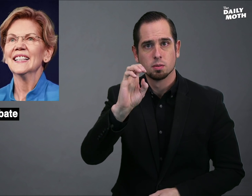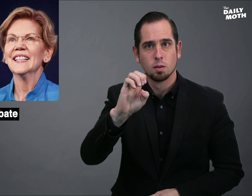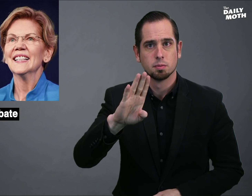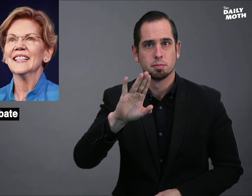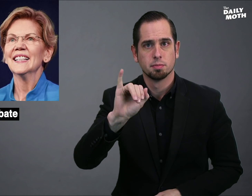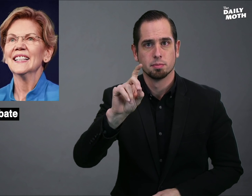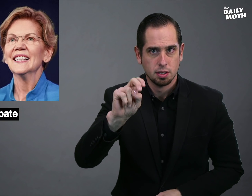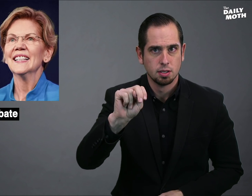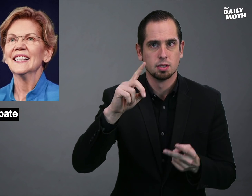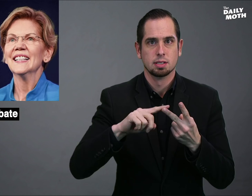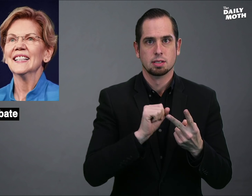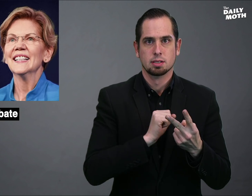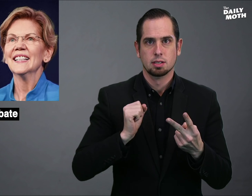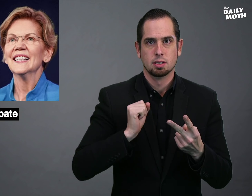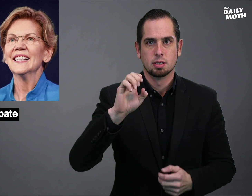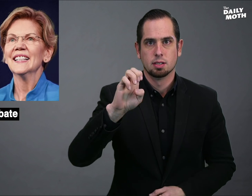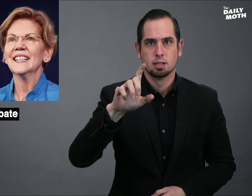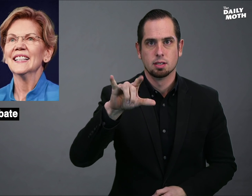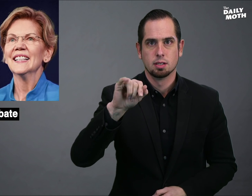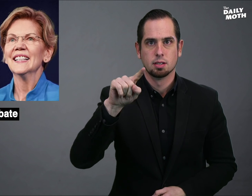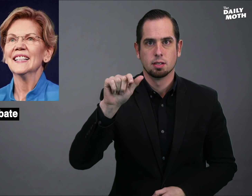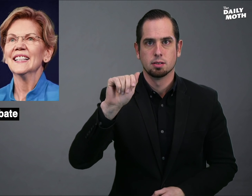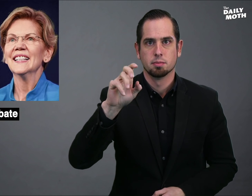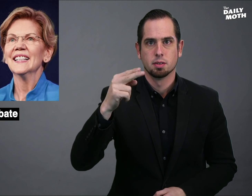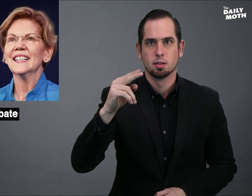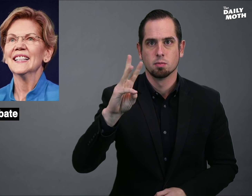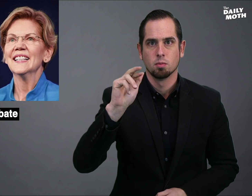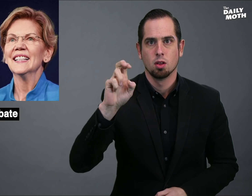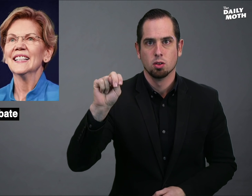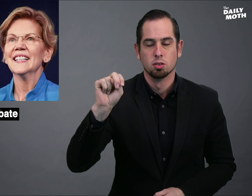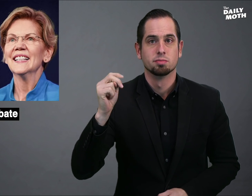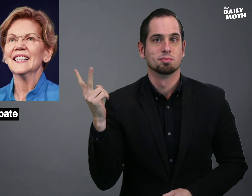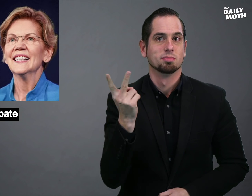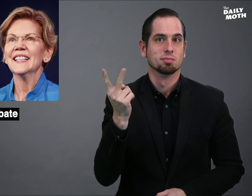Joe Biden and Sen. Elizabeth Warren,